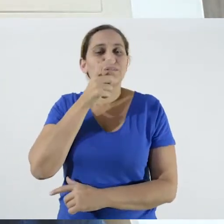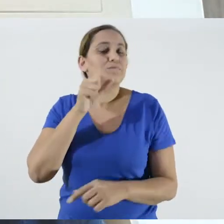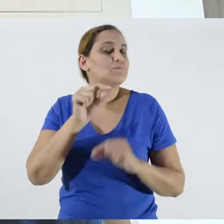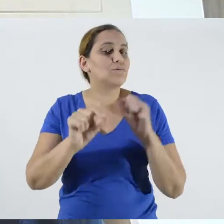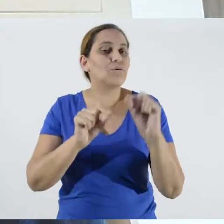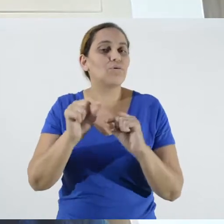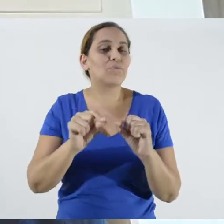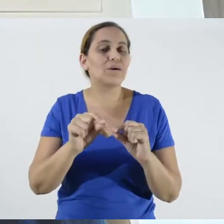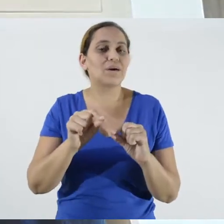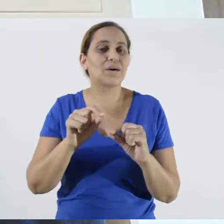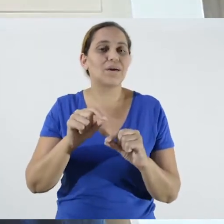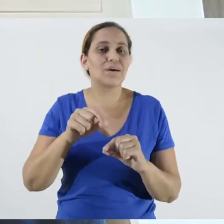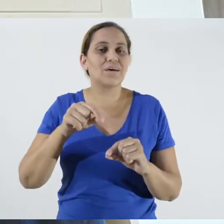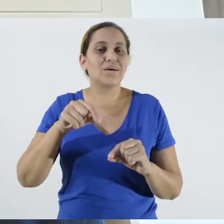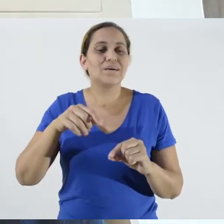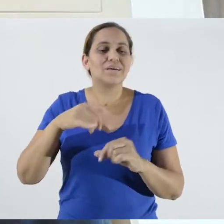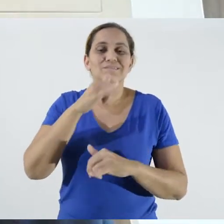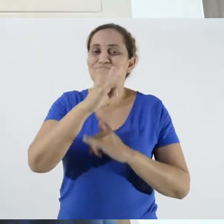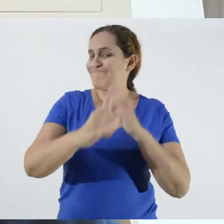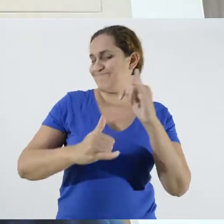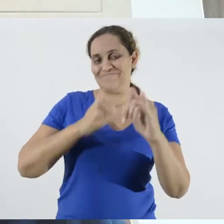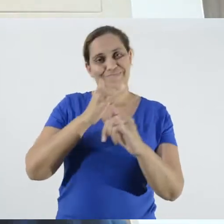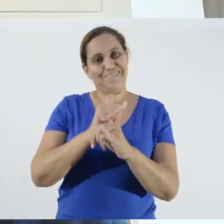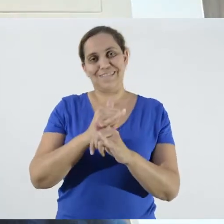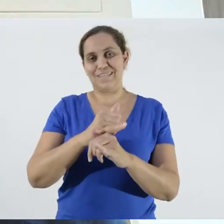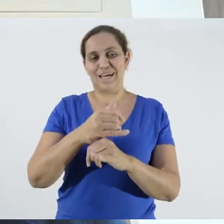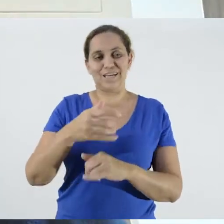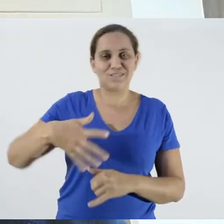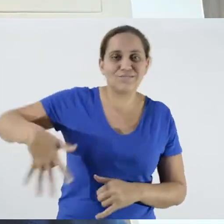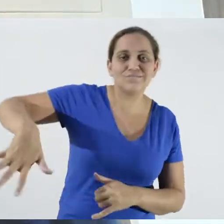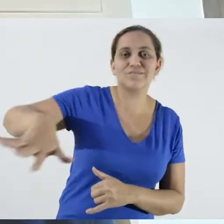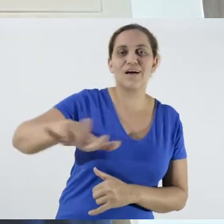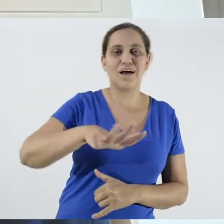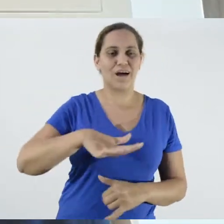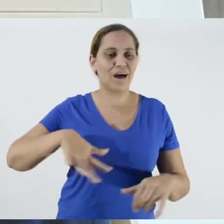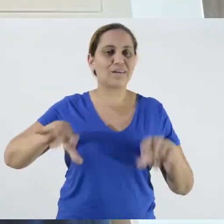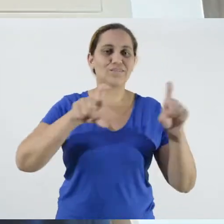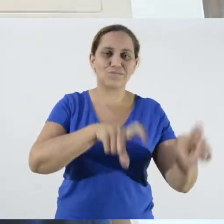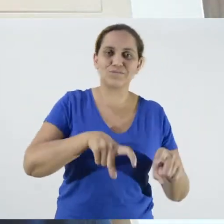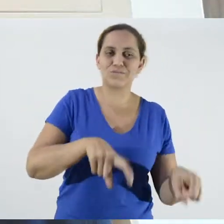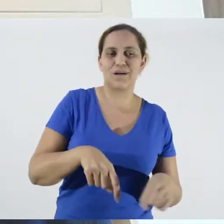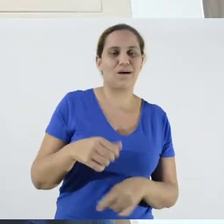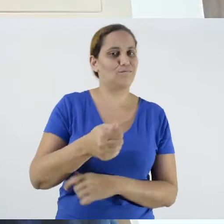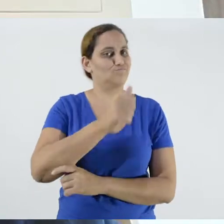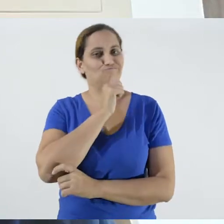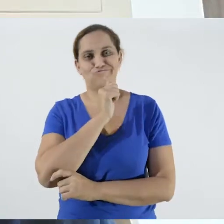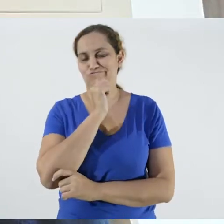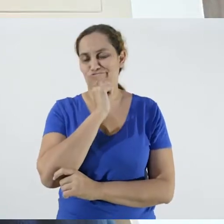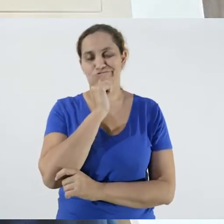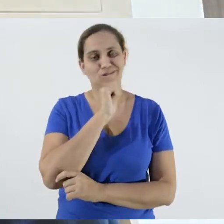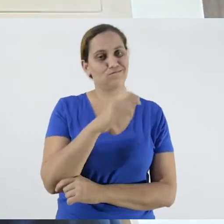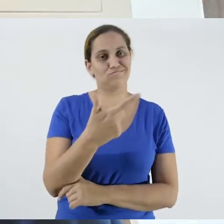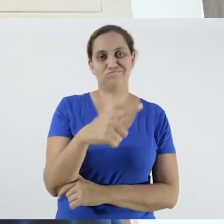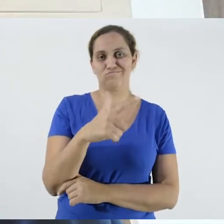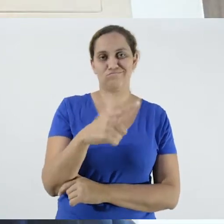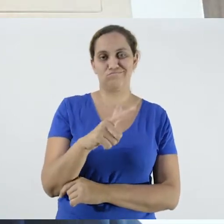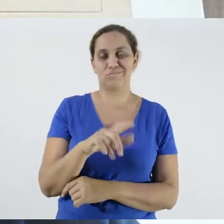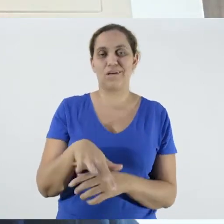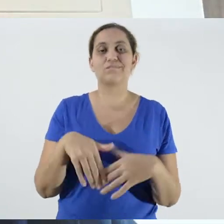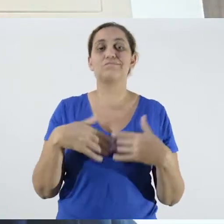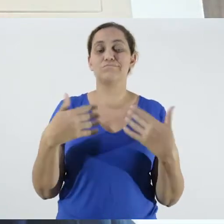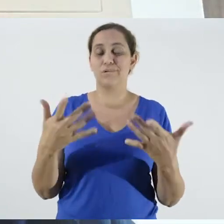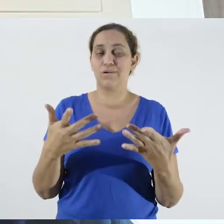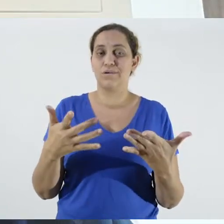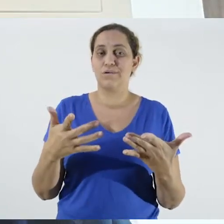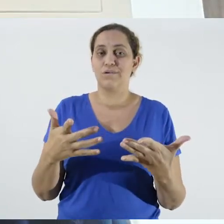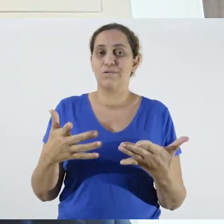part of rural properties and establishments.